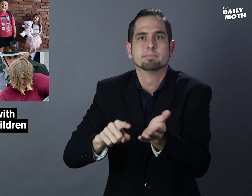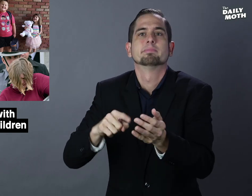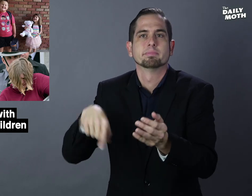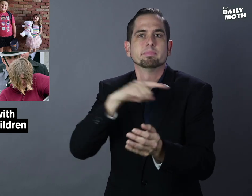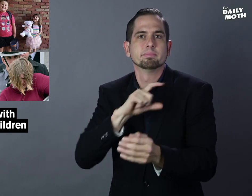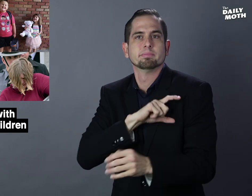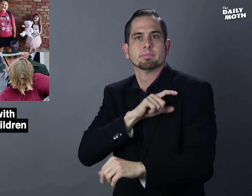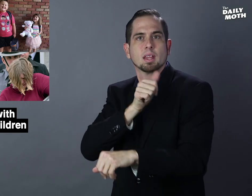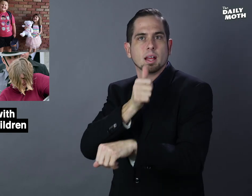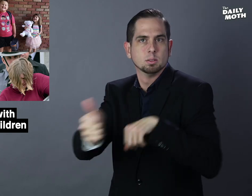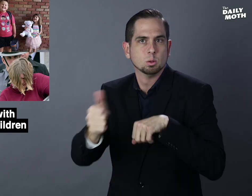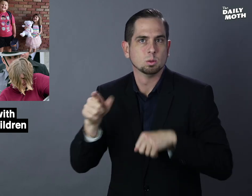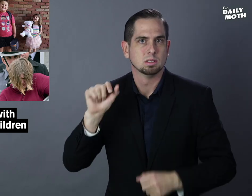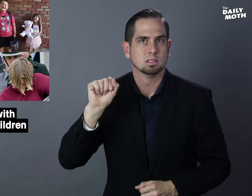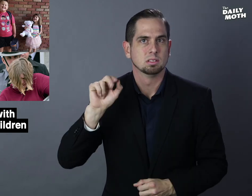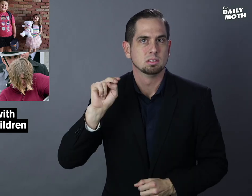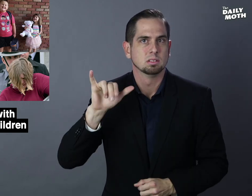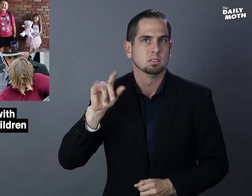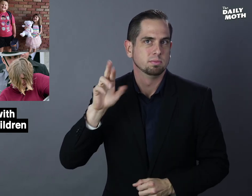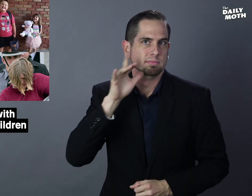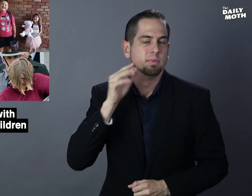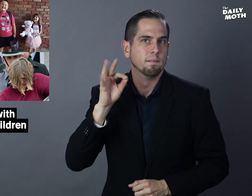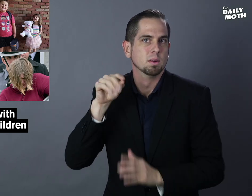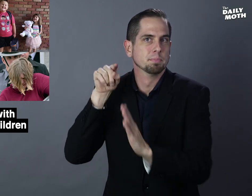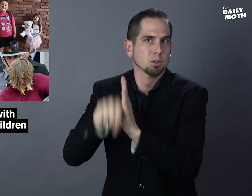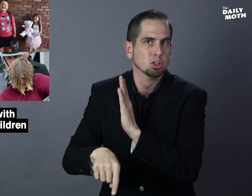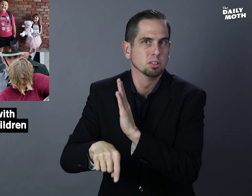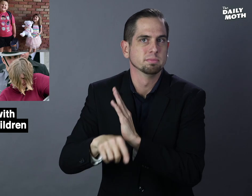they've accused Snyder of murder.